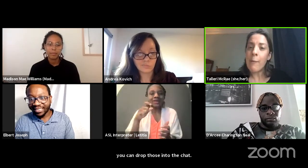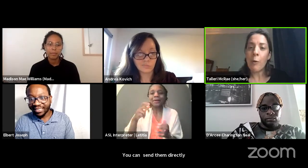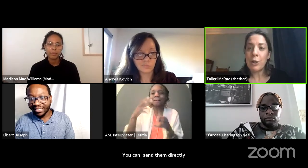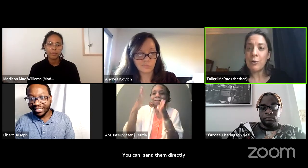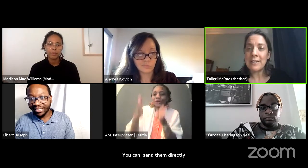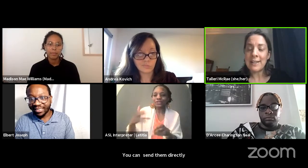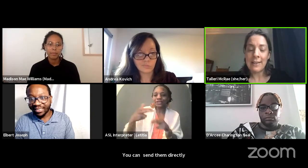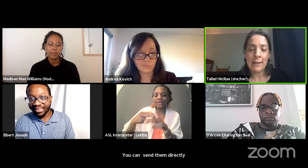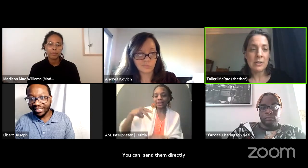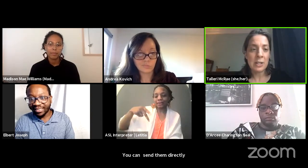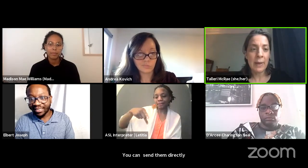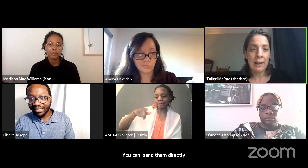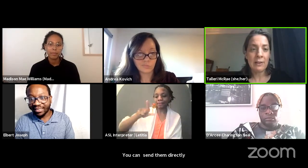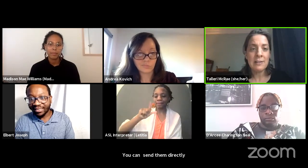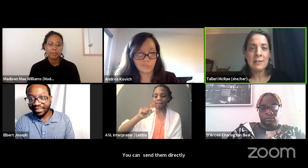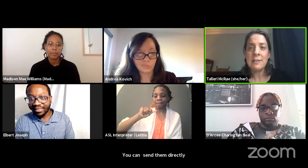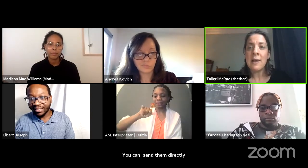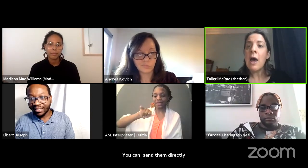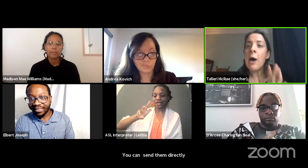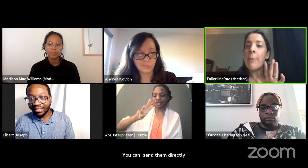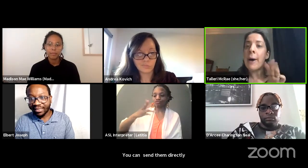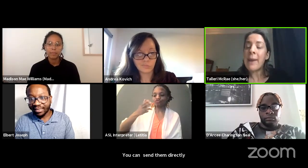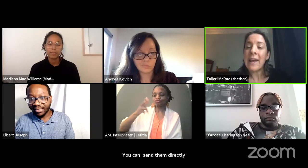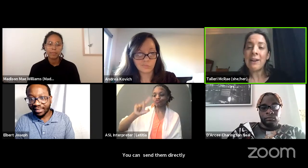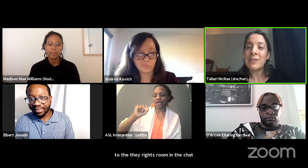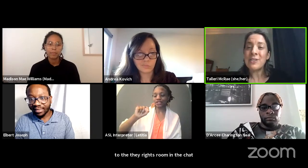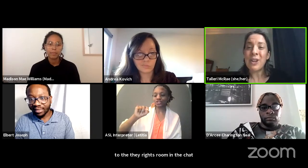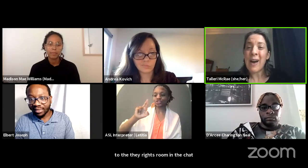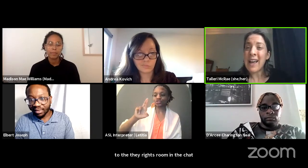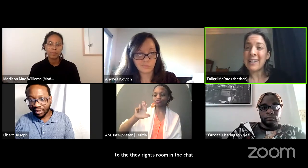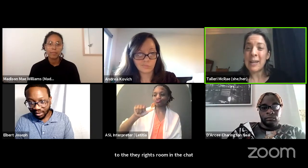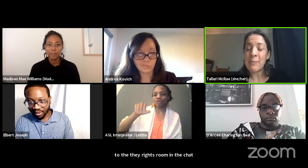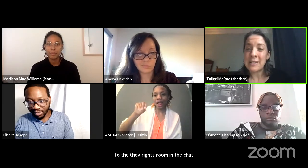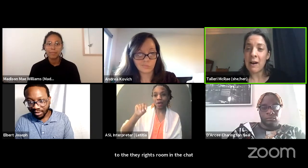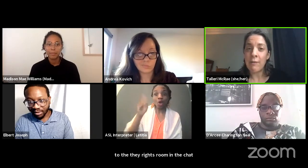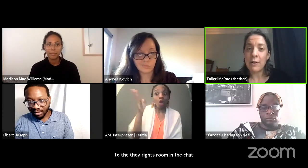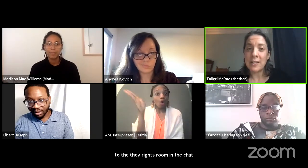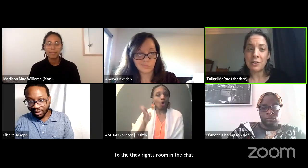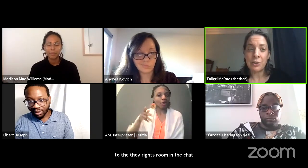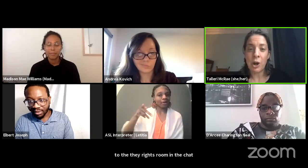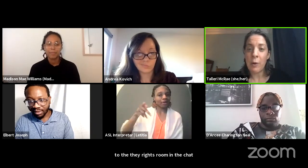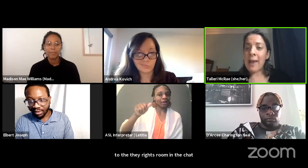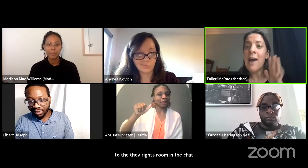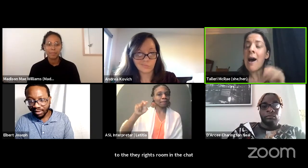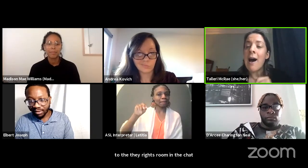or you can send them to the panelists. But panelists go ahead and keep this conversation going.